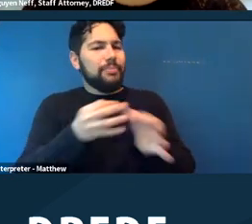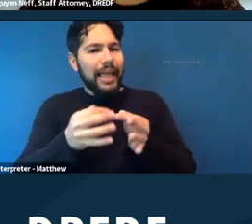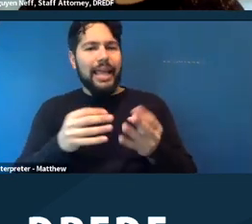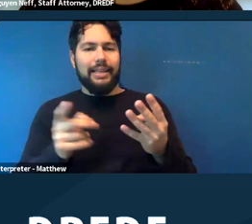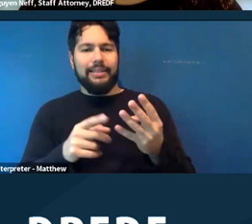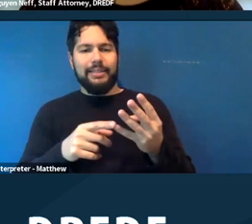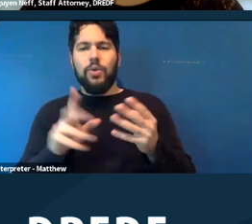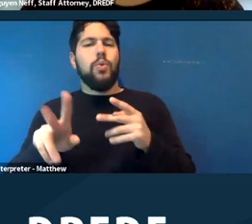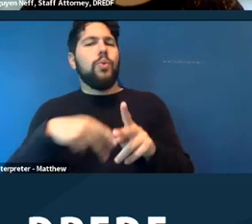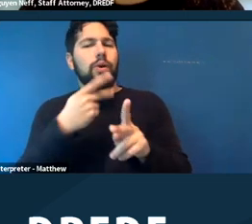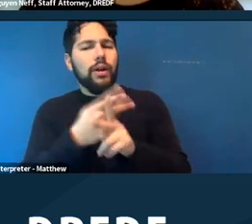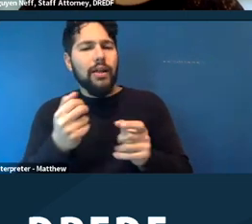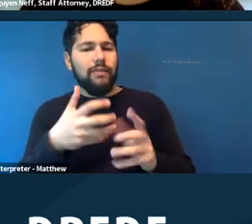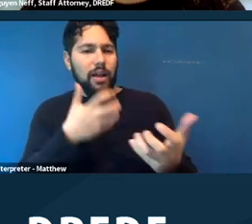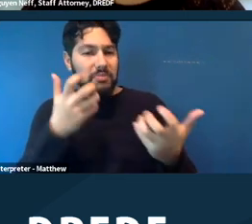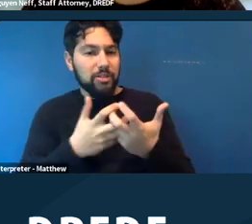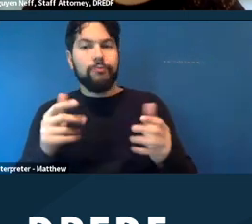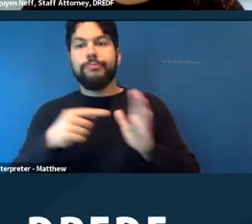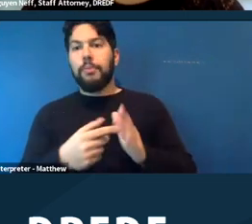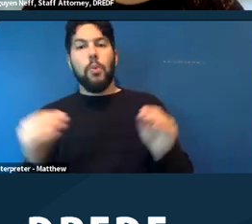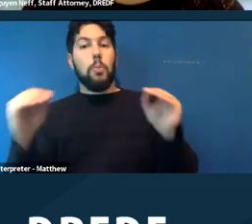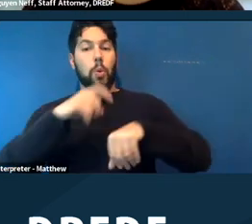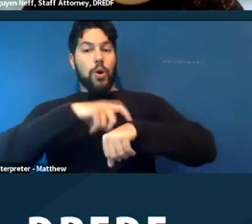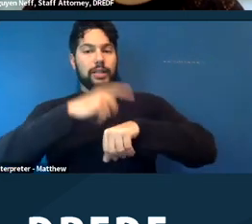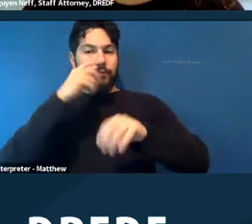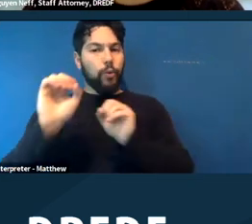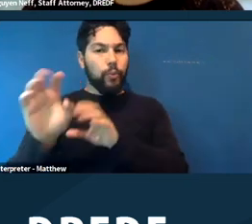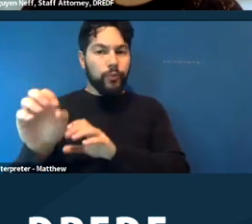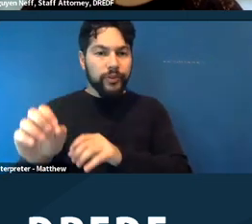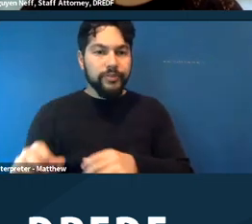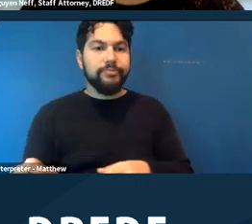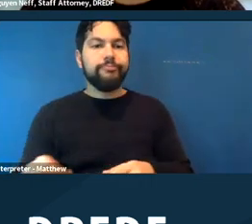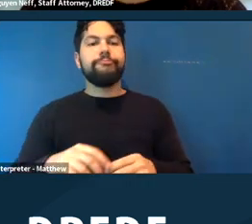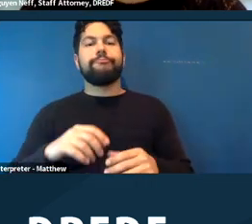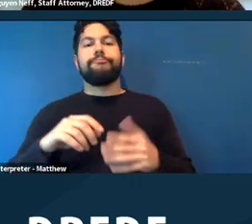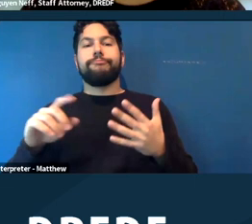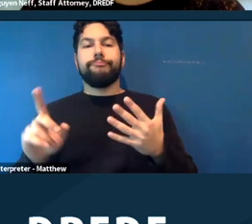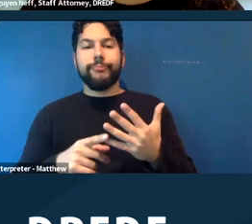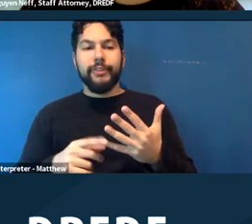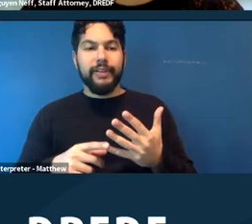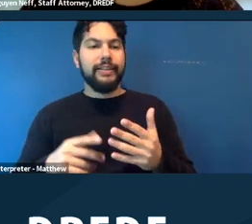more time to move, and then connect the disability you have to that accommodation. So if you have,